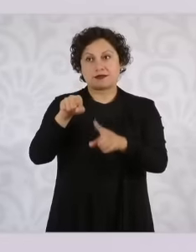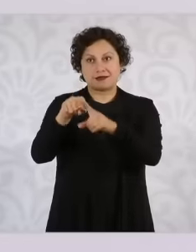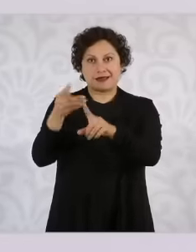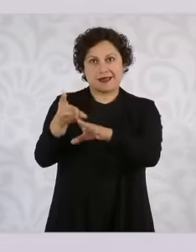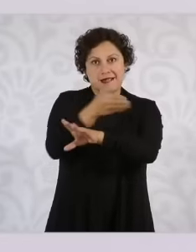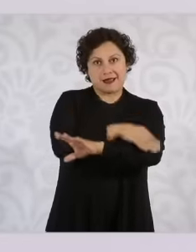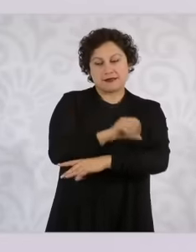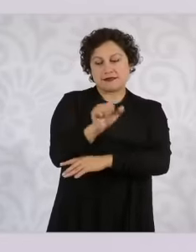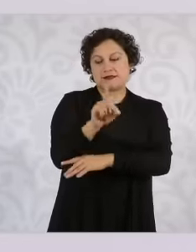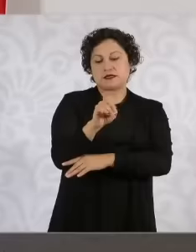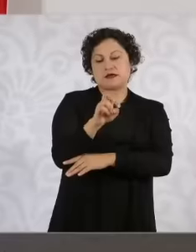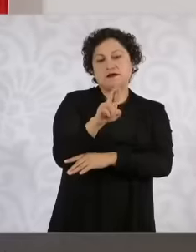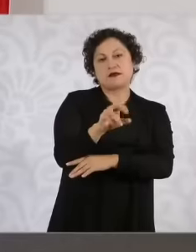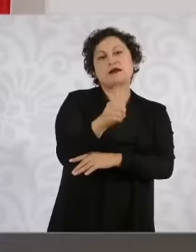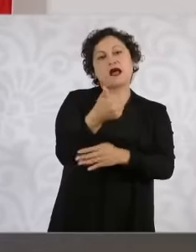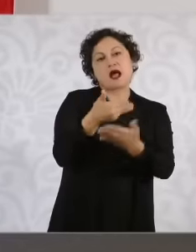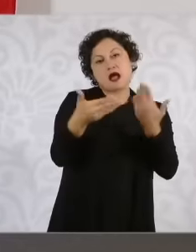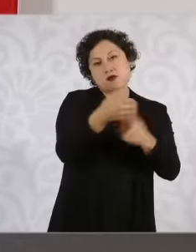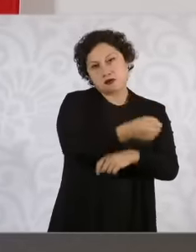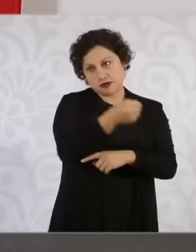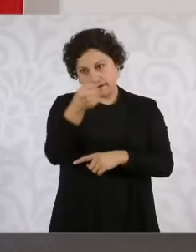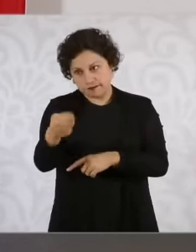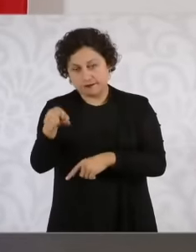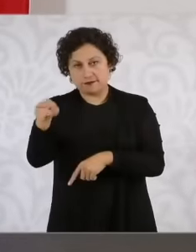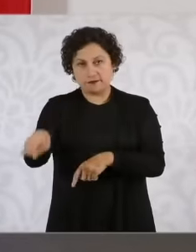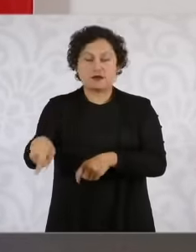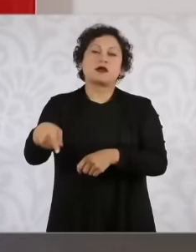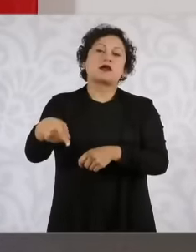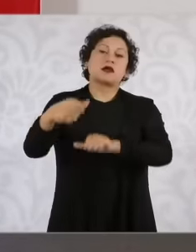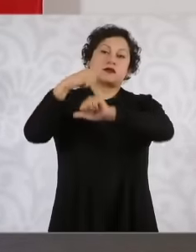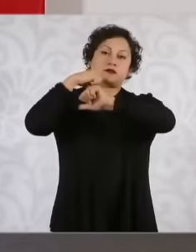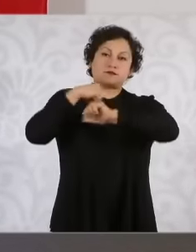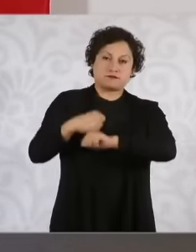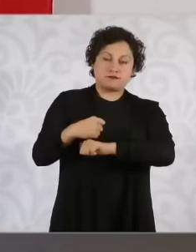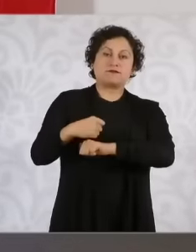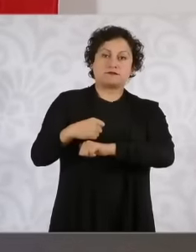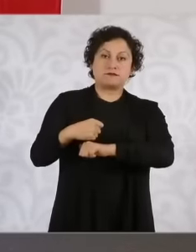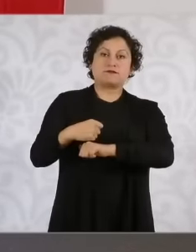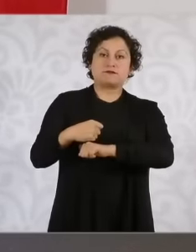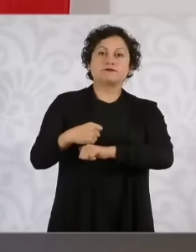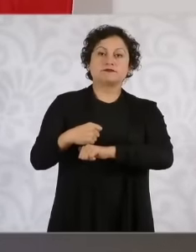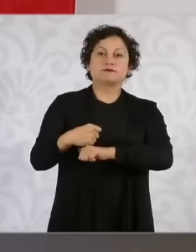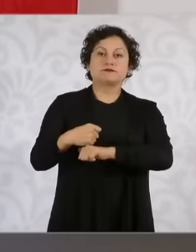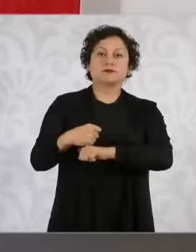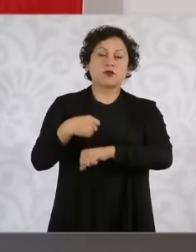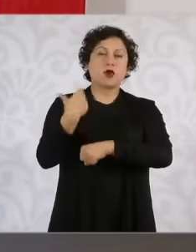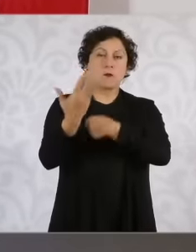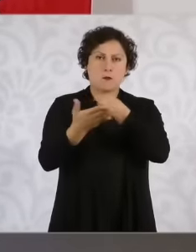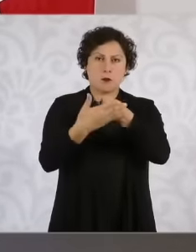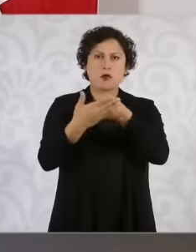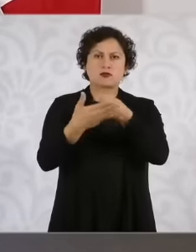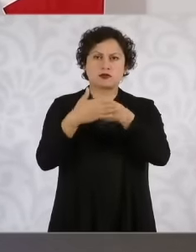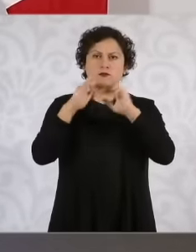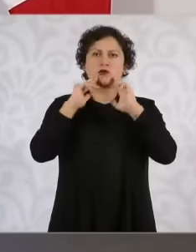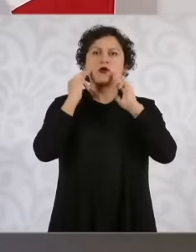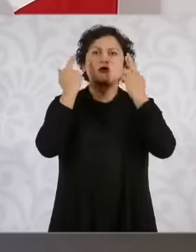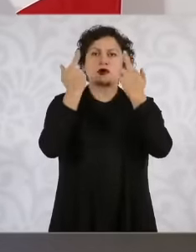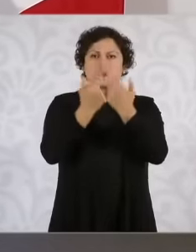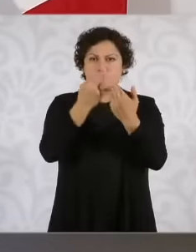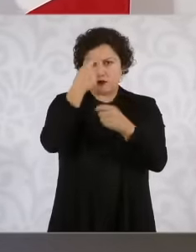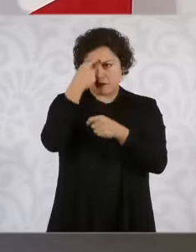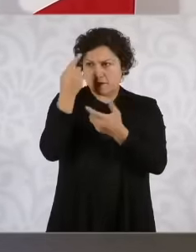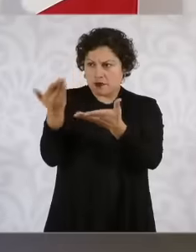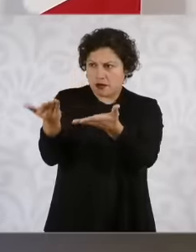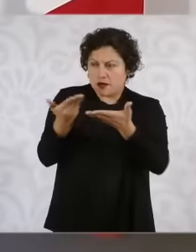eh And we have a meeting soon to look at this issue the agrarian conflicts Unfortunately